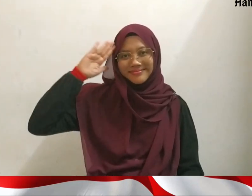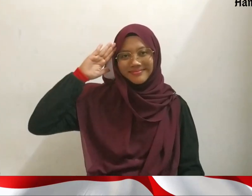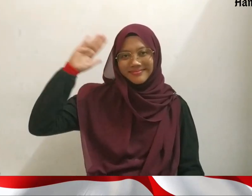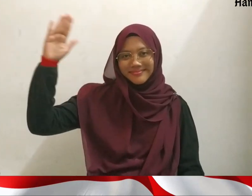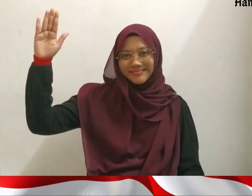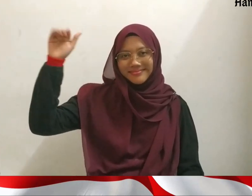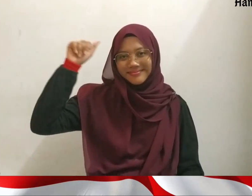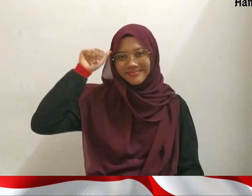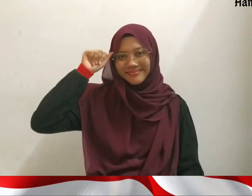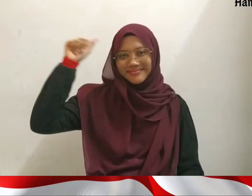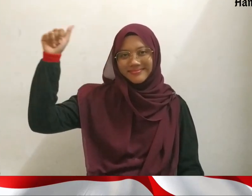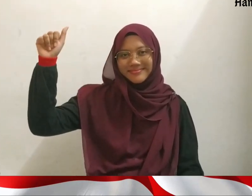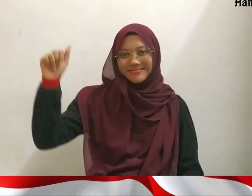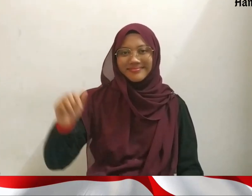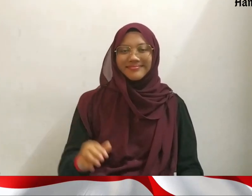Hi, assalamu'alaikum!